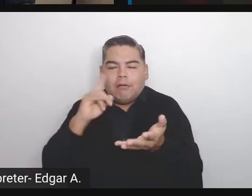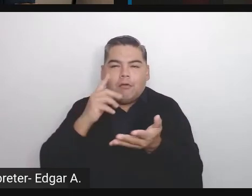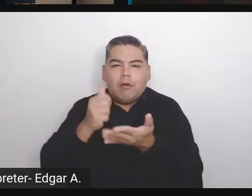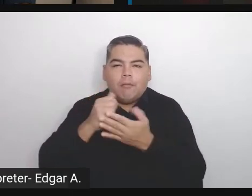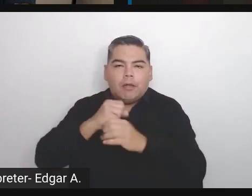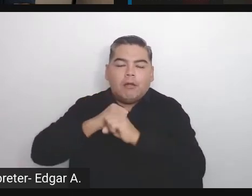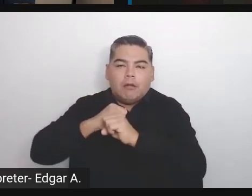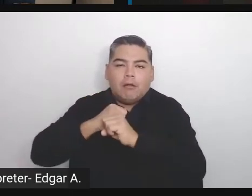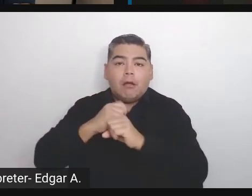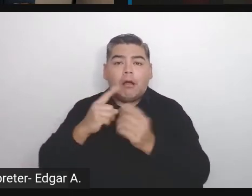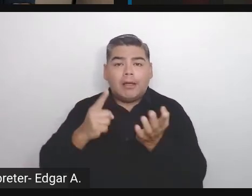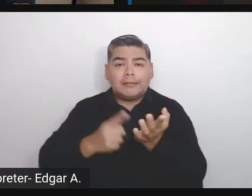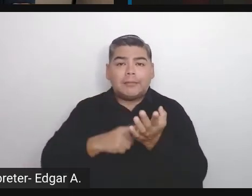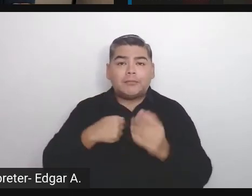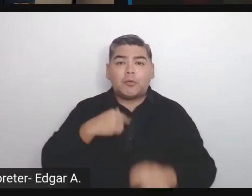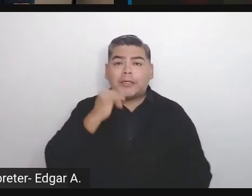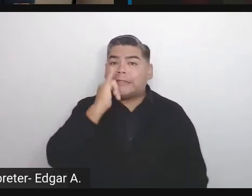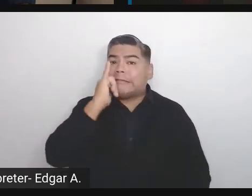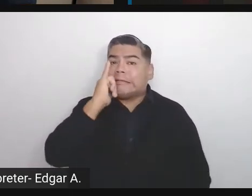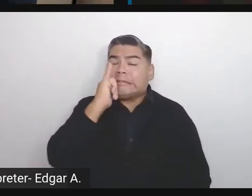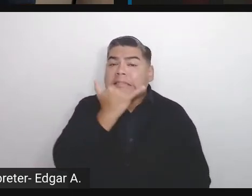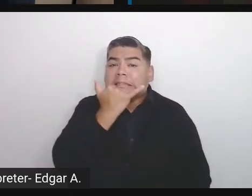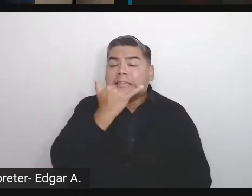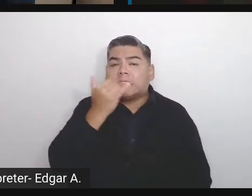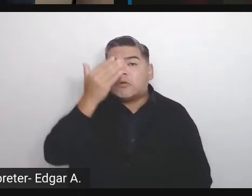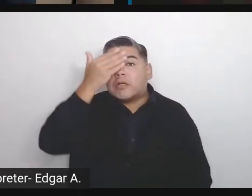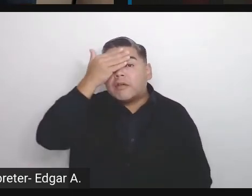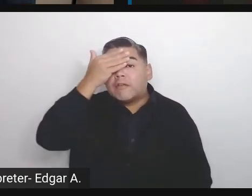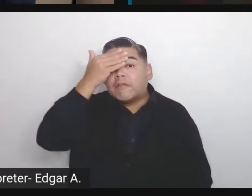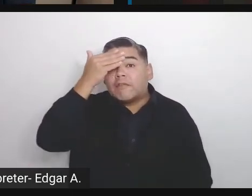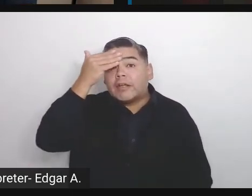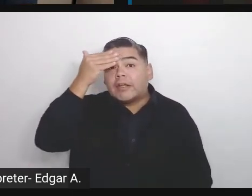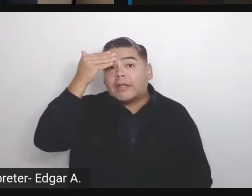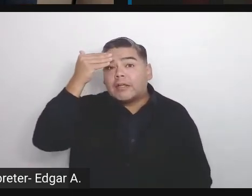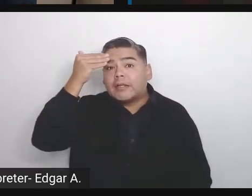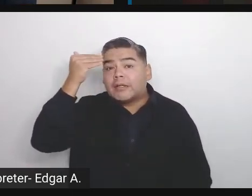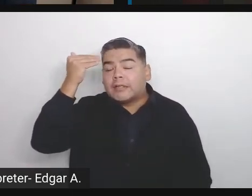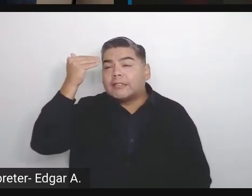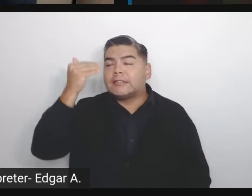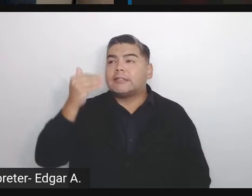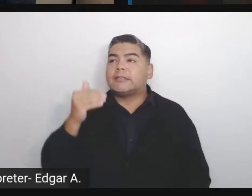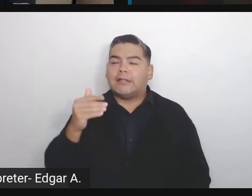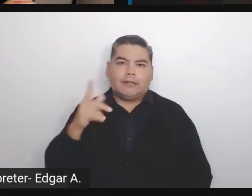We forget about something and that can cause a bigger tragedy.